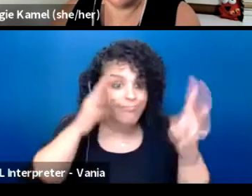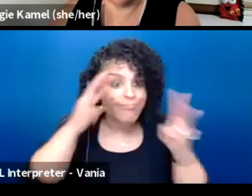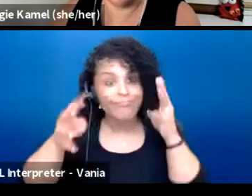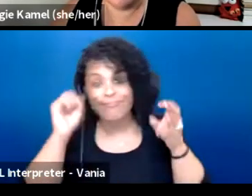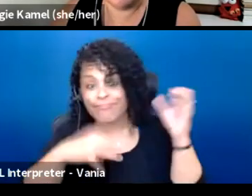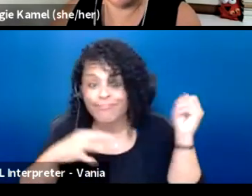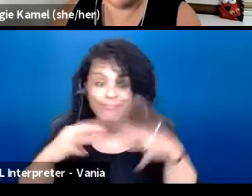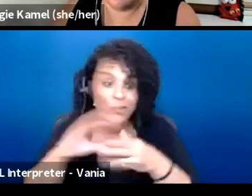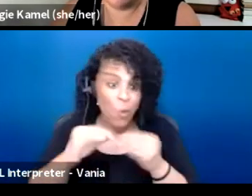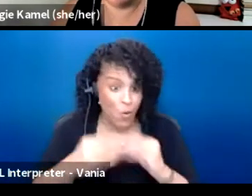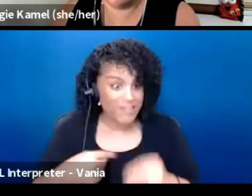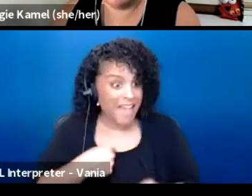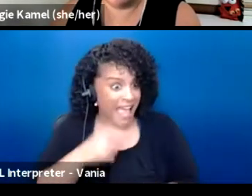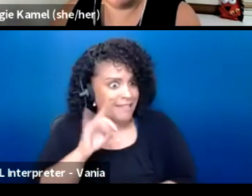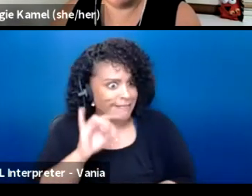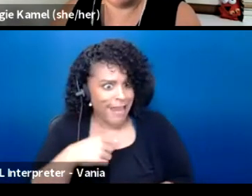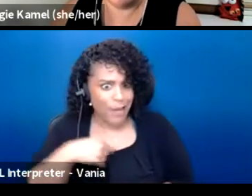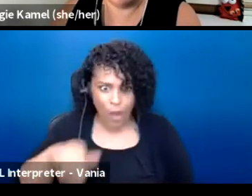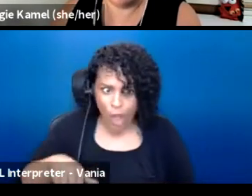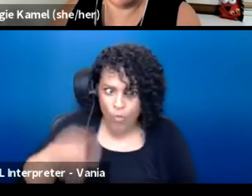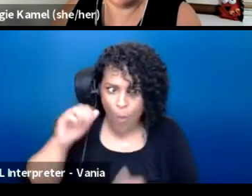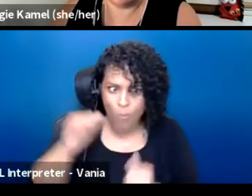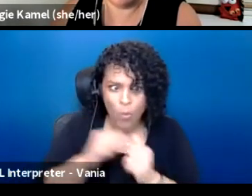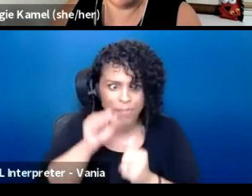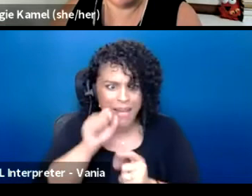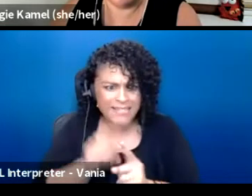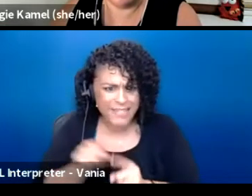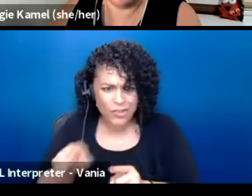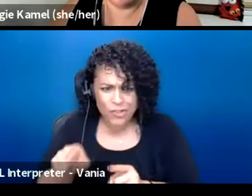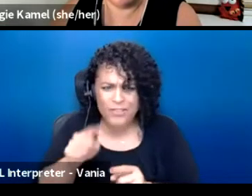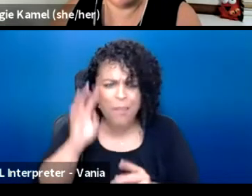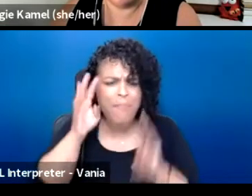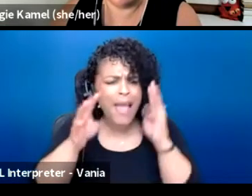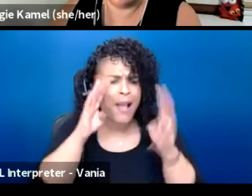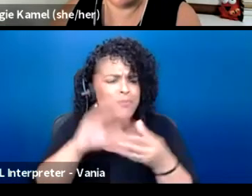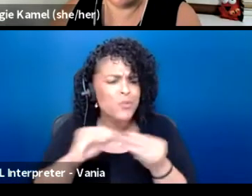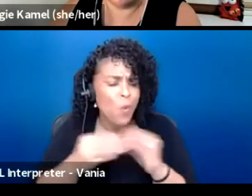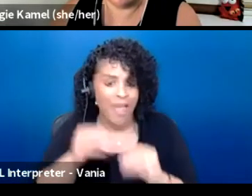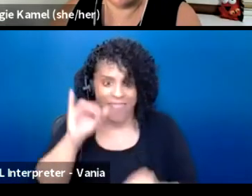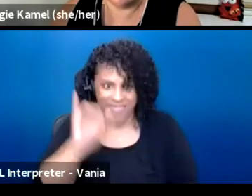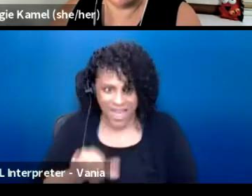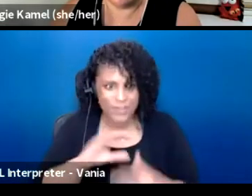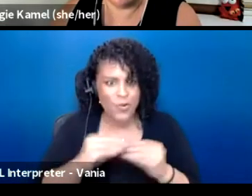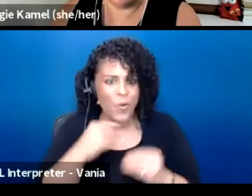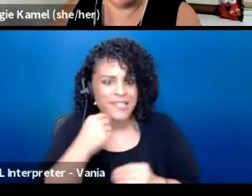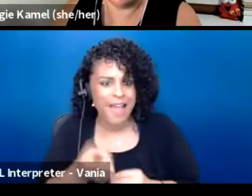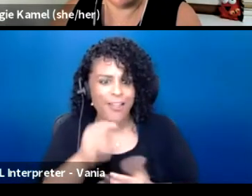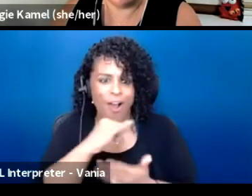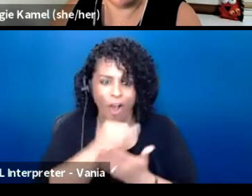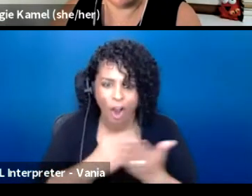when I was growing up. And that's the storytelling, that's the art, that's the theater.